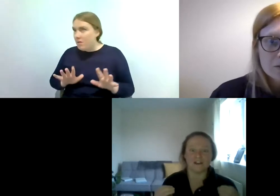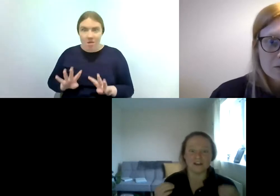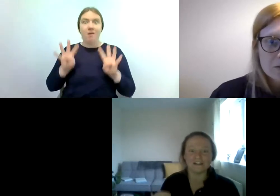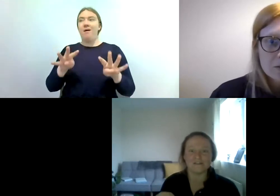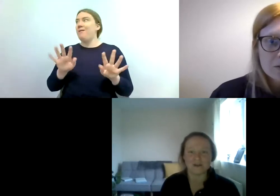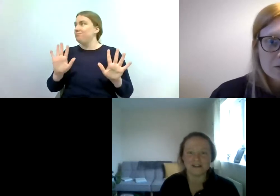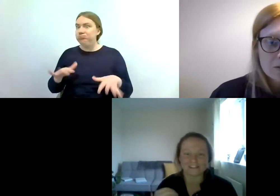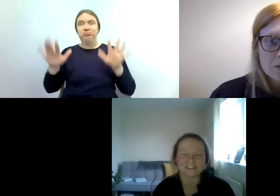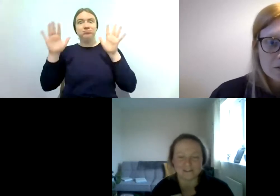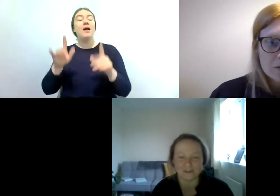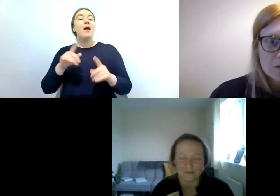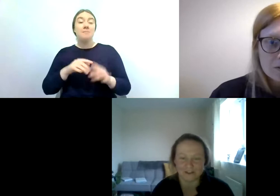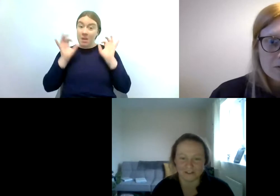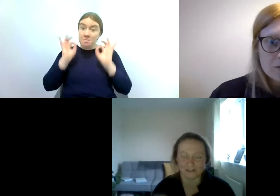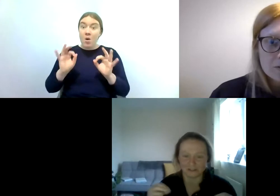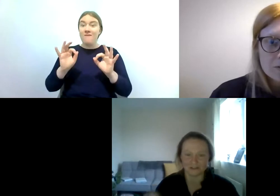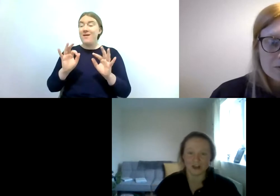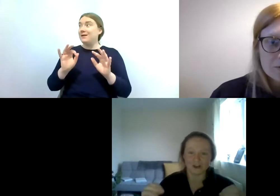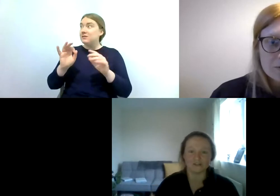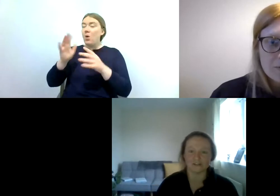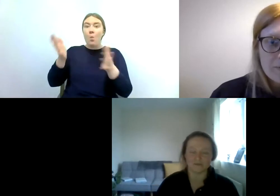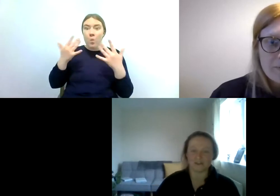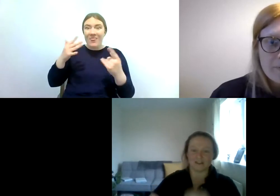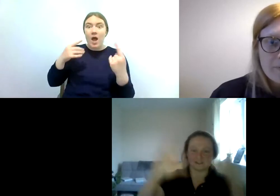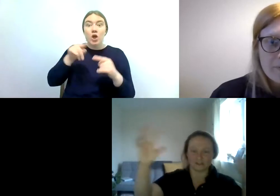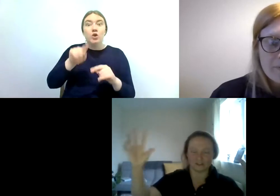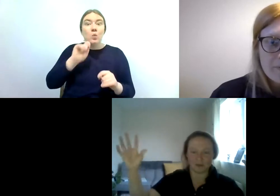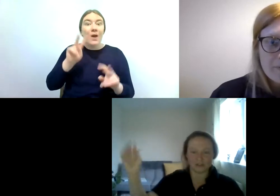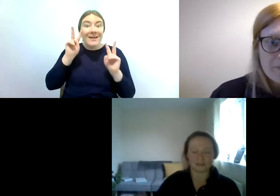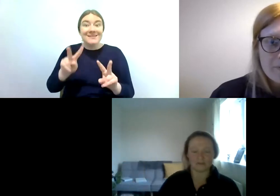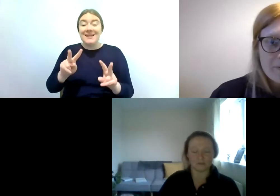good environmental condition for emergence you'll see hundreds of mayflies just emerging from the